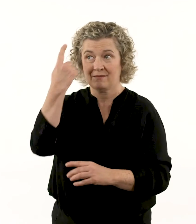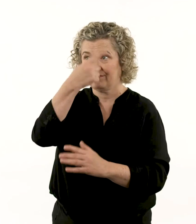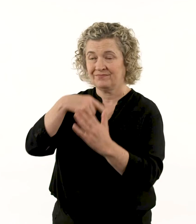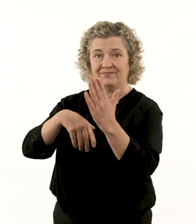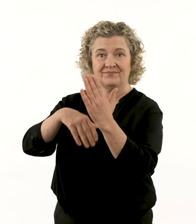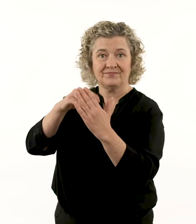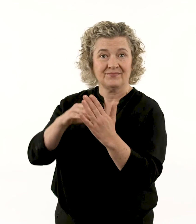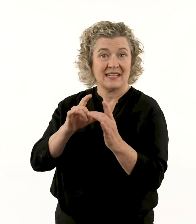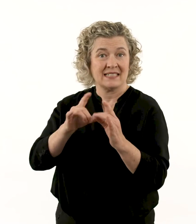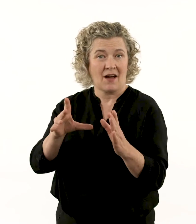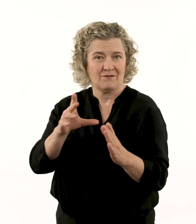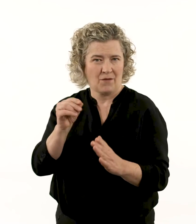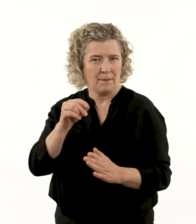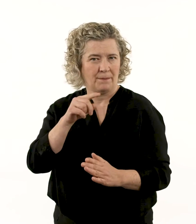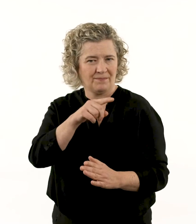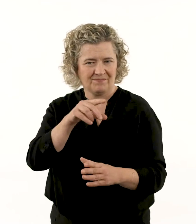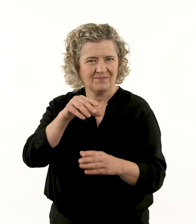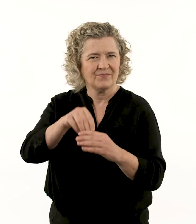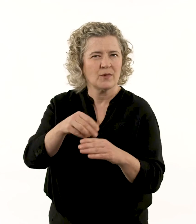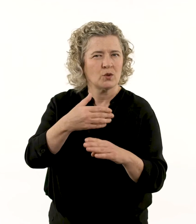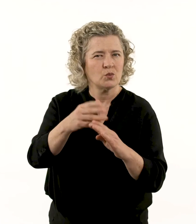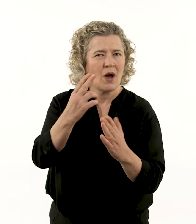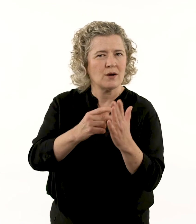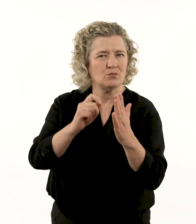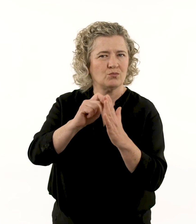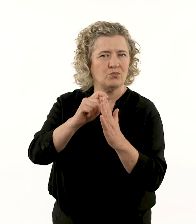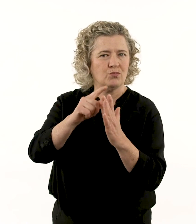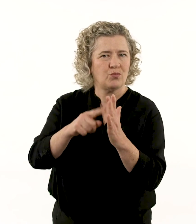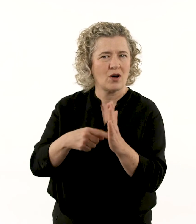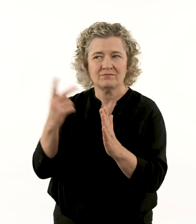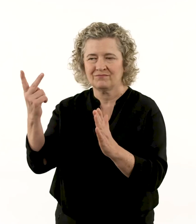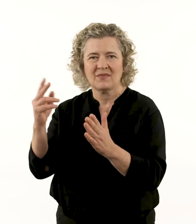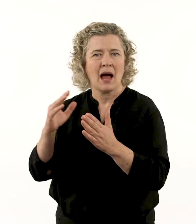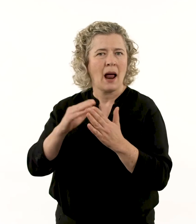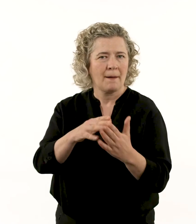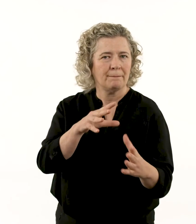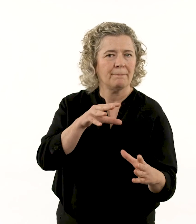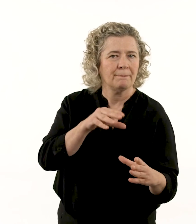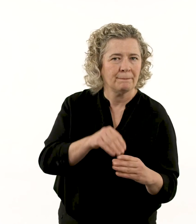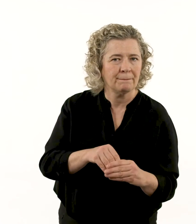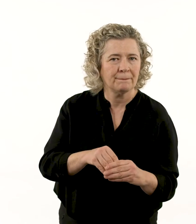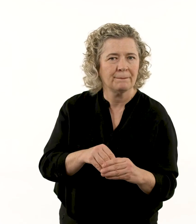This portrait of Riley and Tarling grew from a new figurative project Wills was working on, with which they were helping.